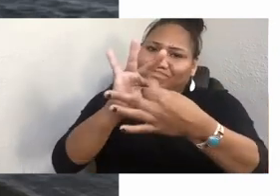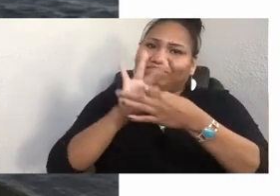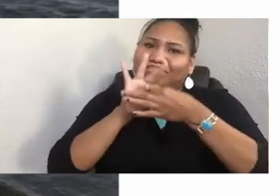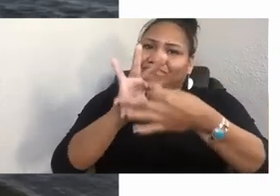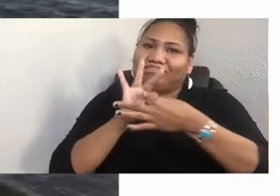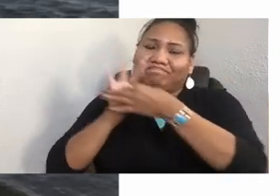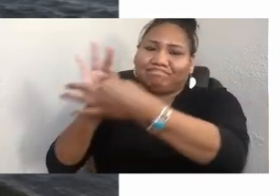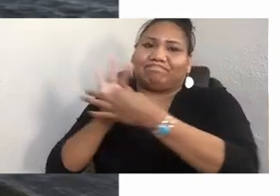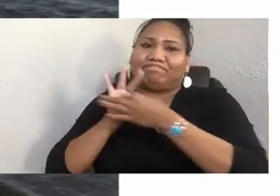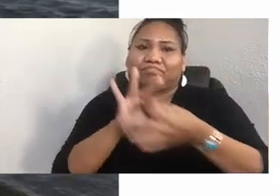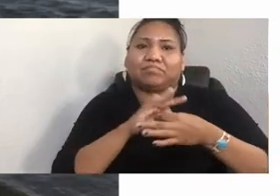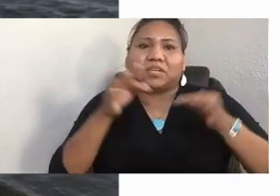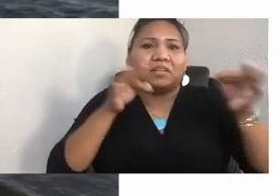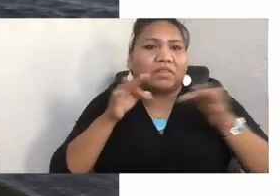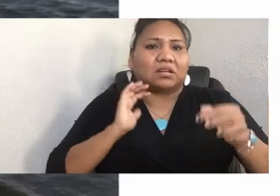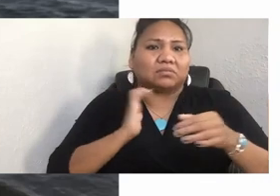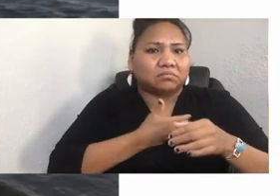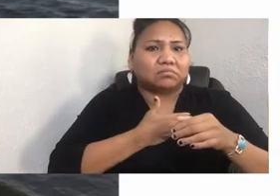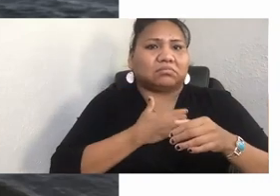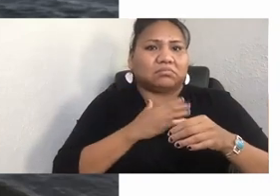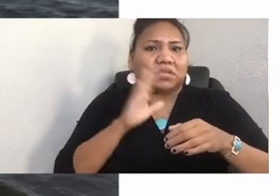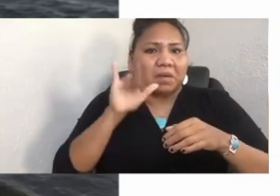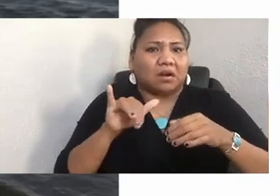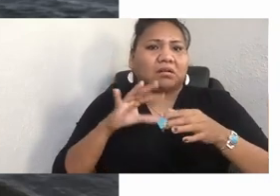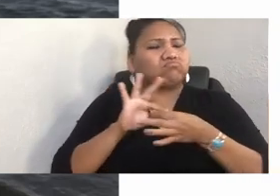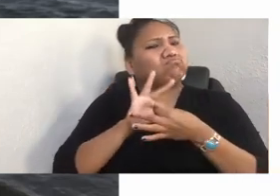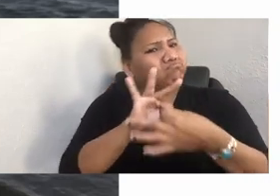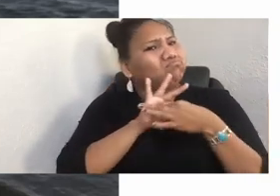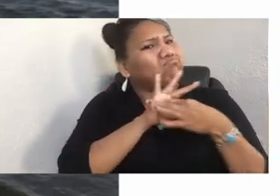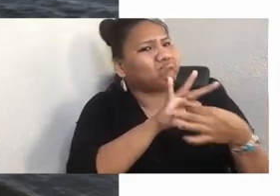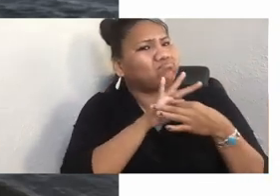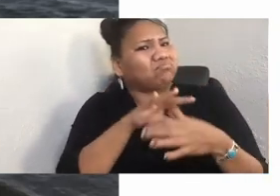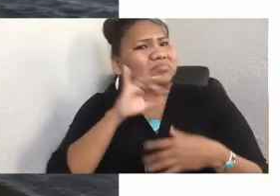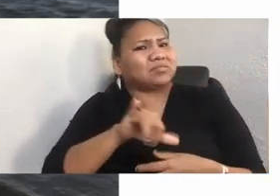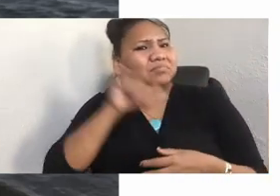just as Dr. Greg Cajete did. And he's right.